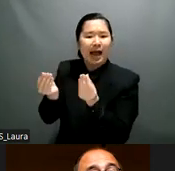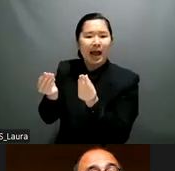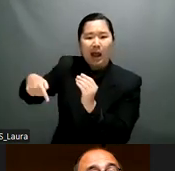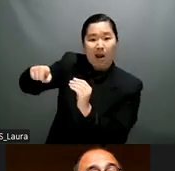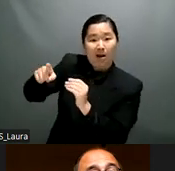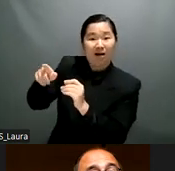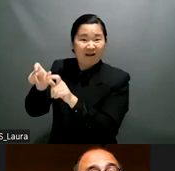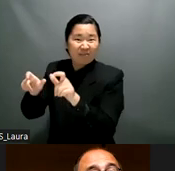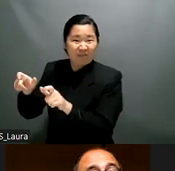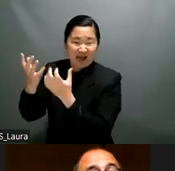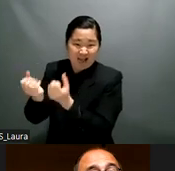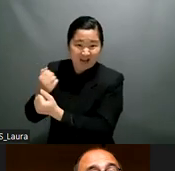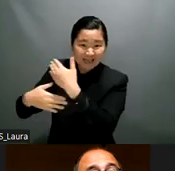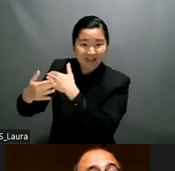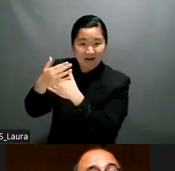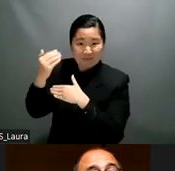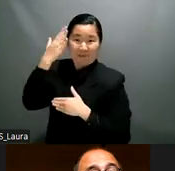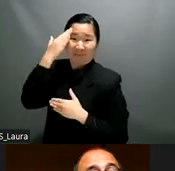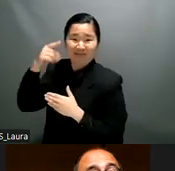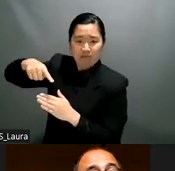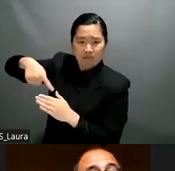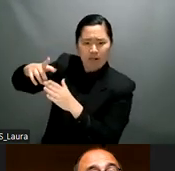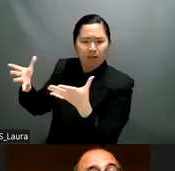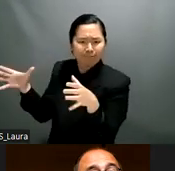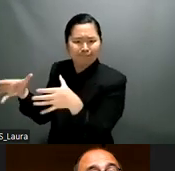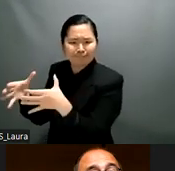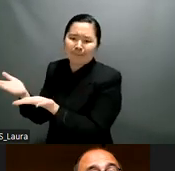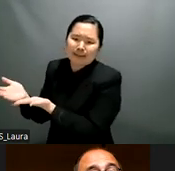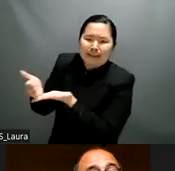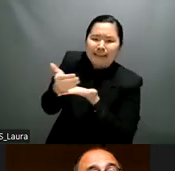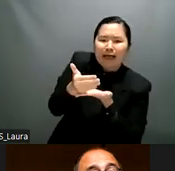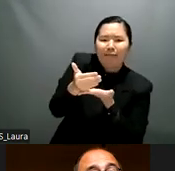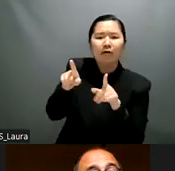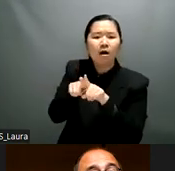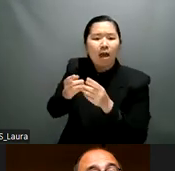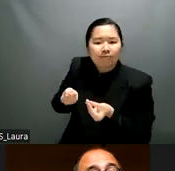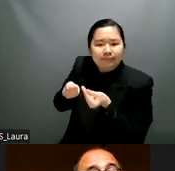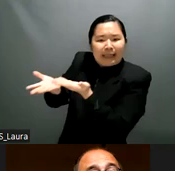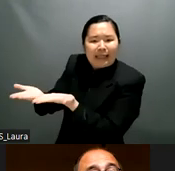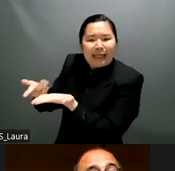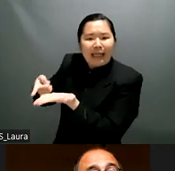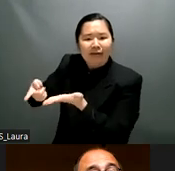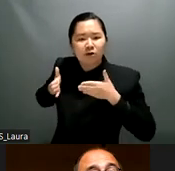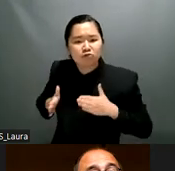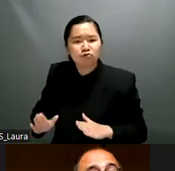um from different um from different sectors that have tasks of making the road maps